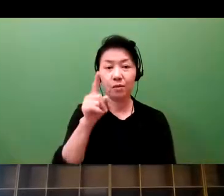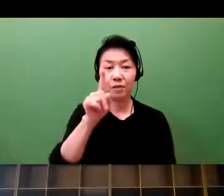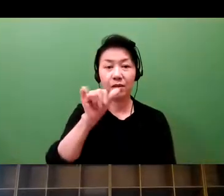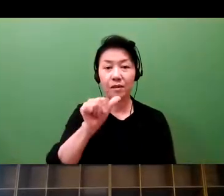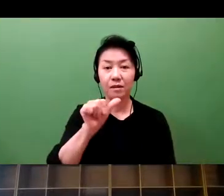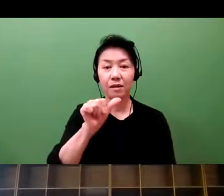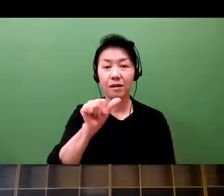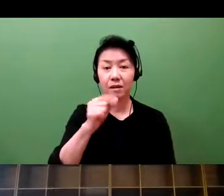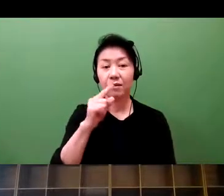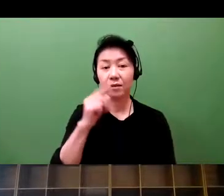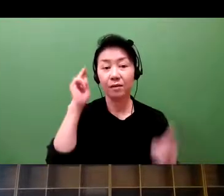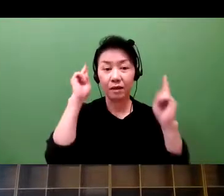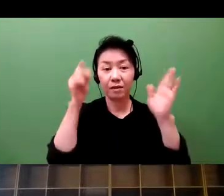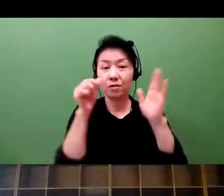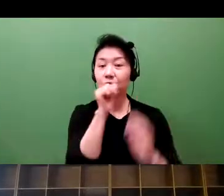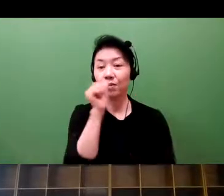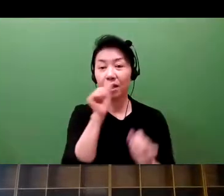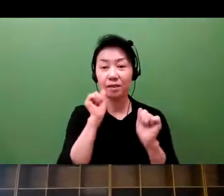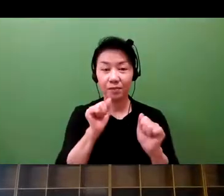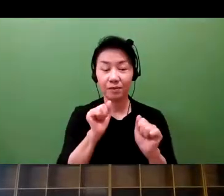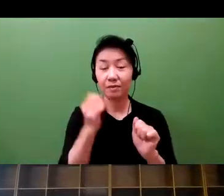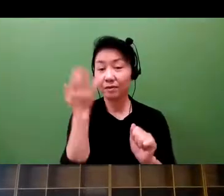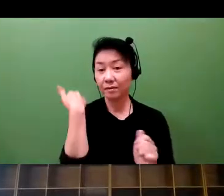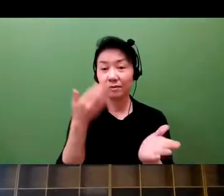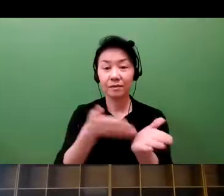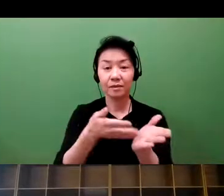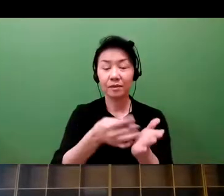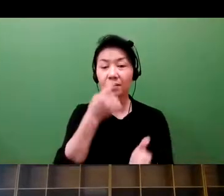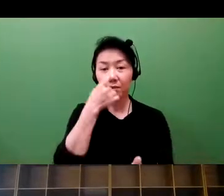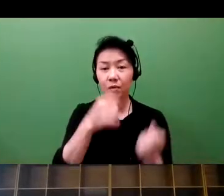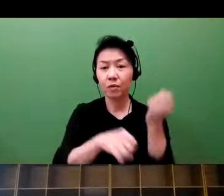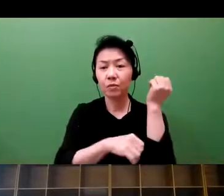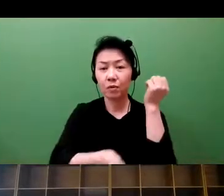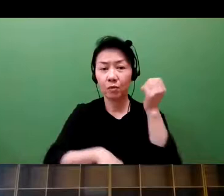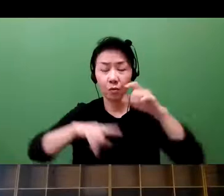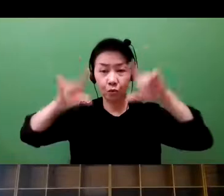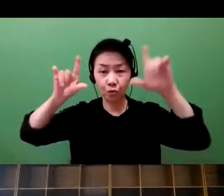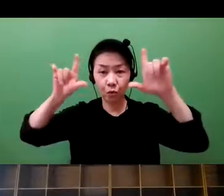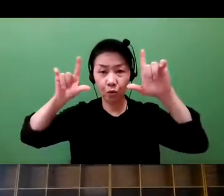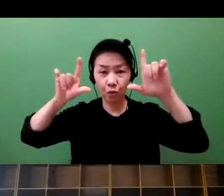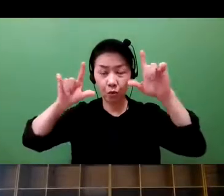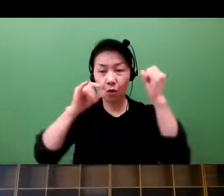As I mentioned earlier, to begin with,